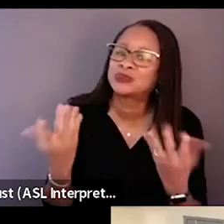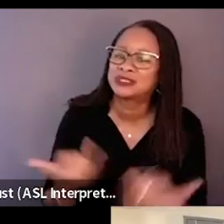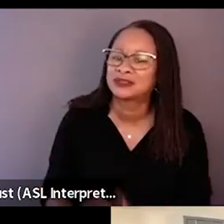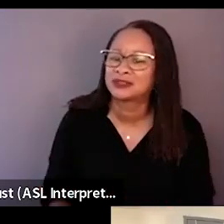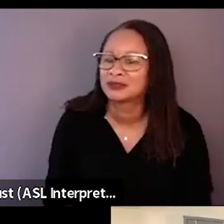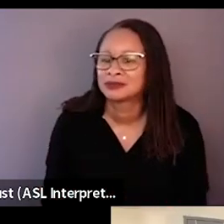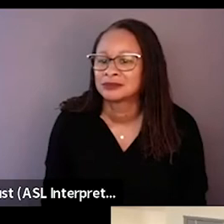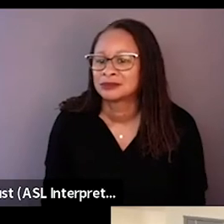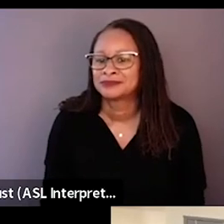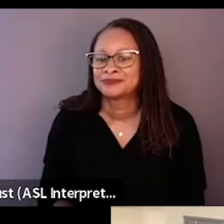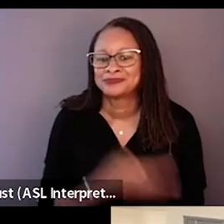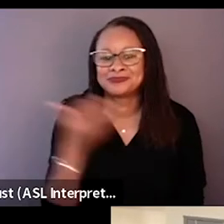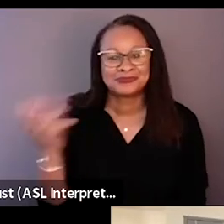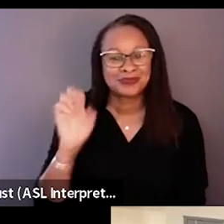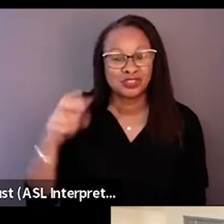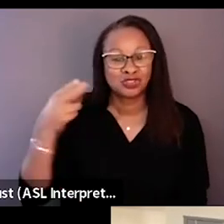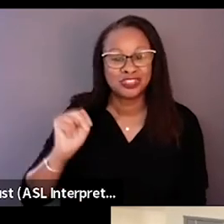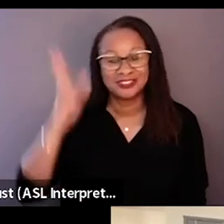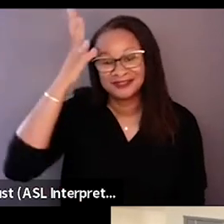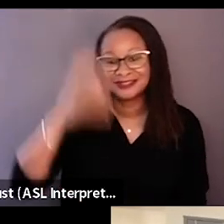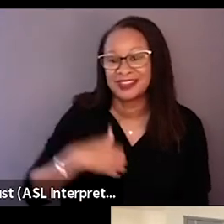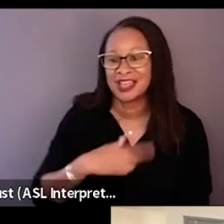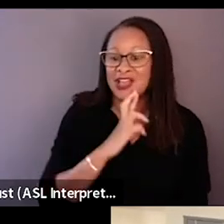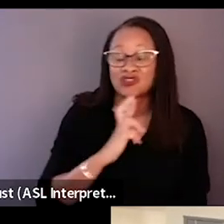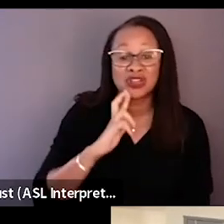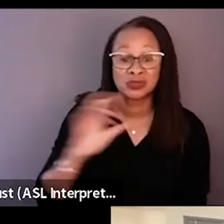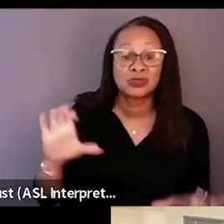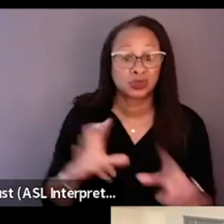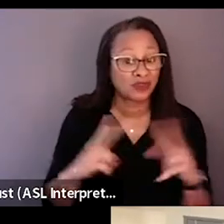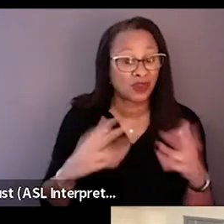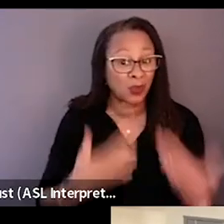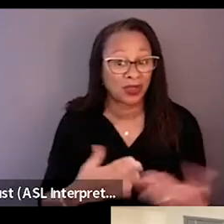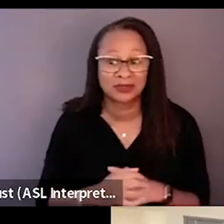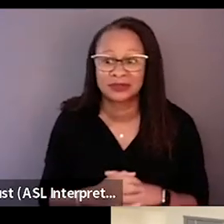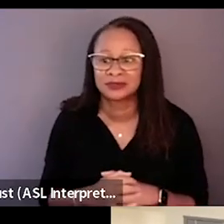I think that the restaurant been doing really well, and we get ready to prepare